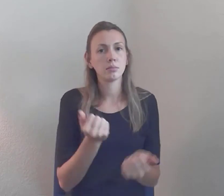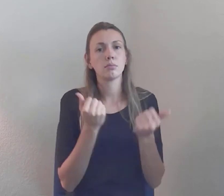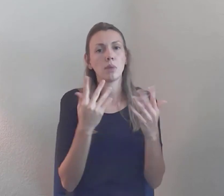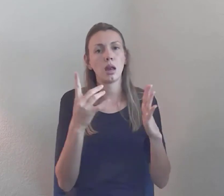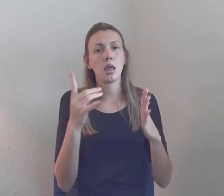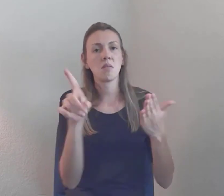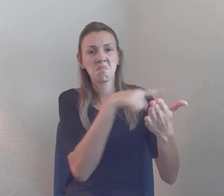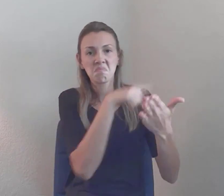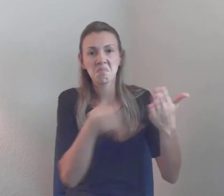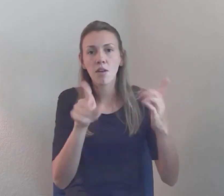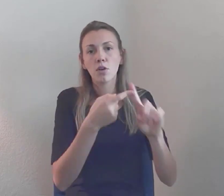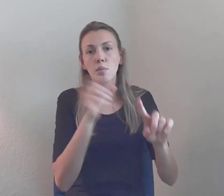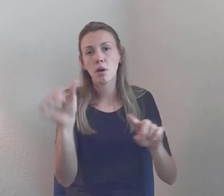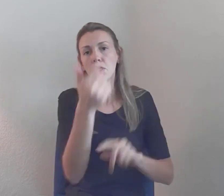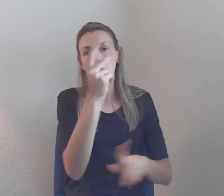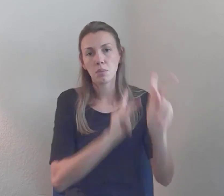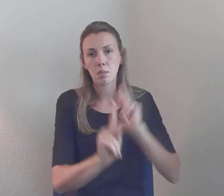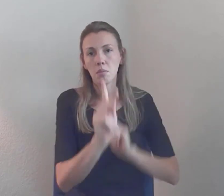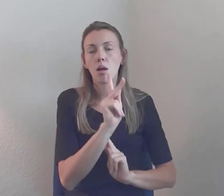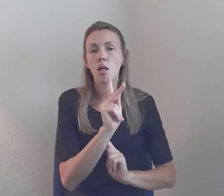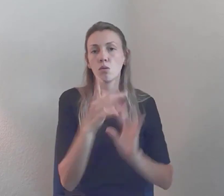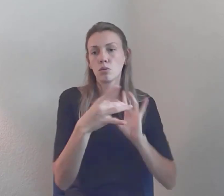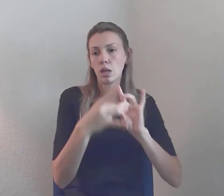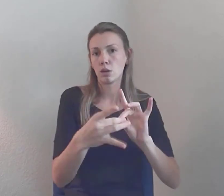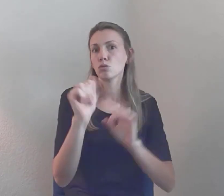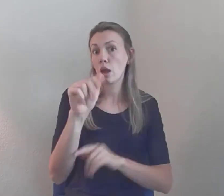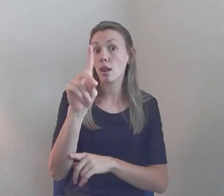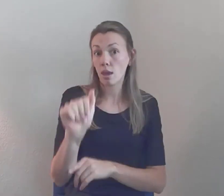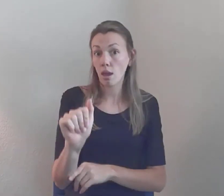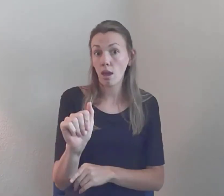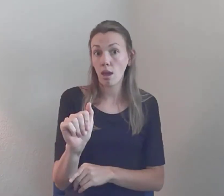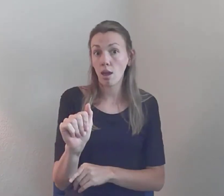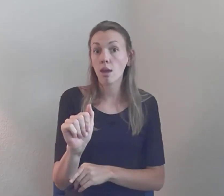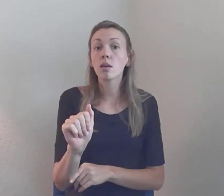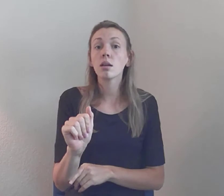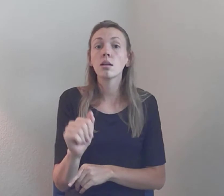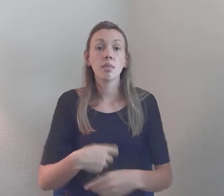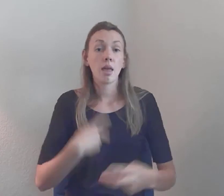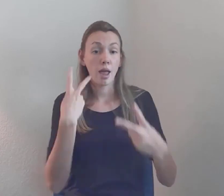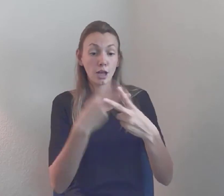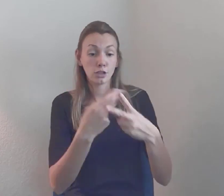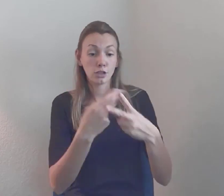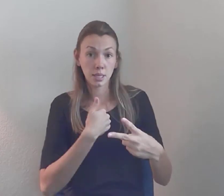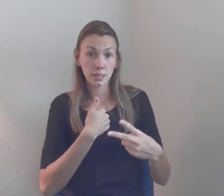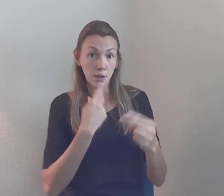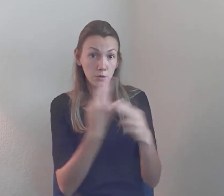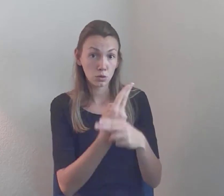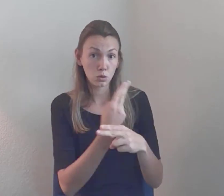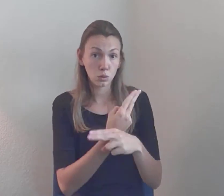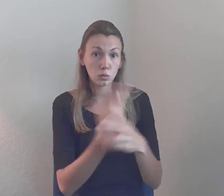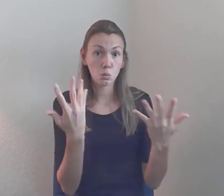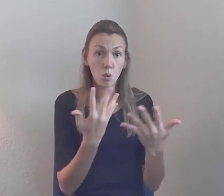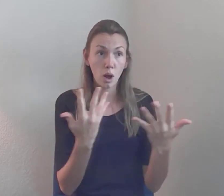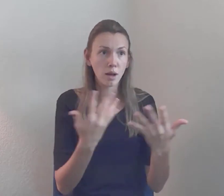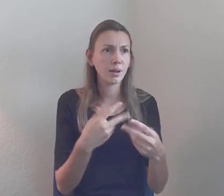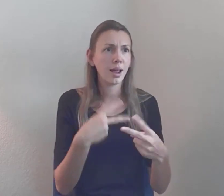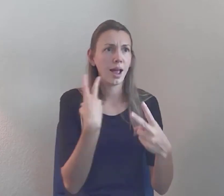with Disabilities and Education Act... Yes, I'm that old... The hashtag I use now is hashtag I'm as old as dirt... The passage of